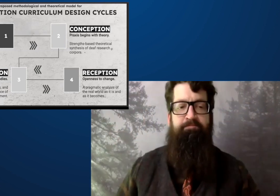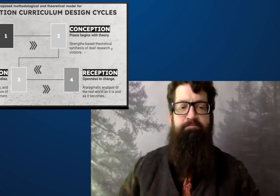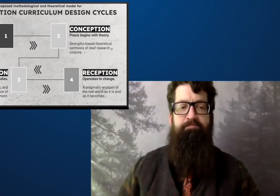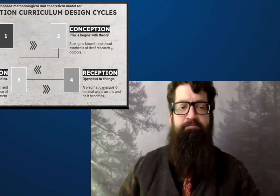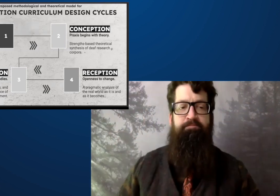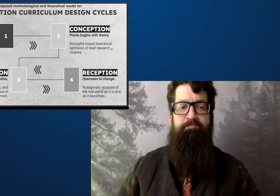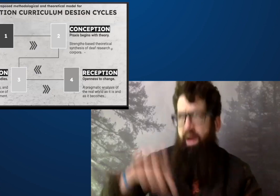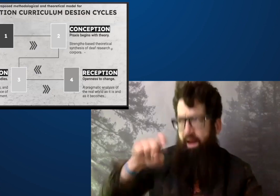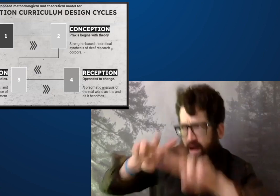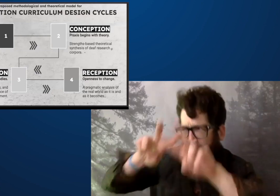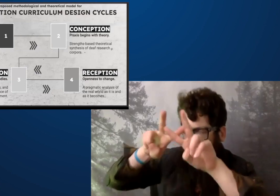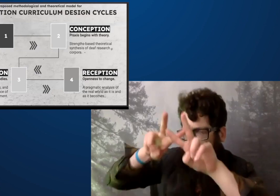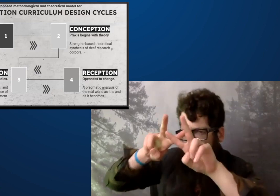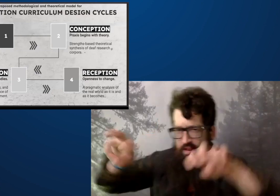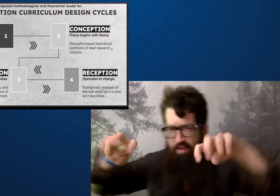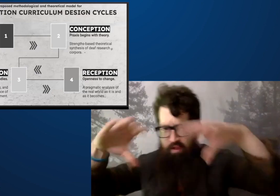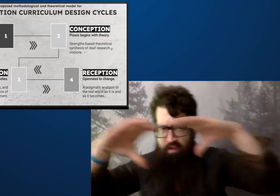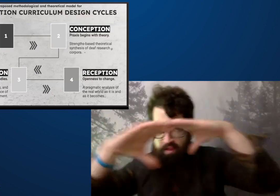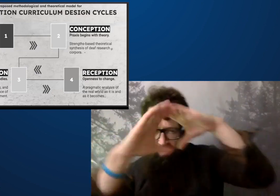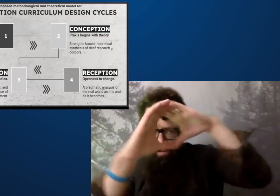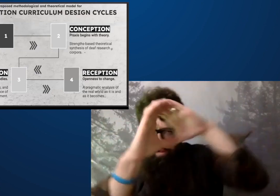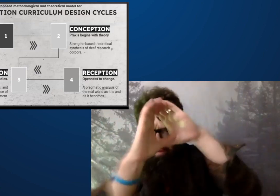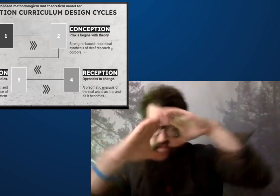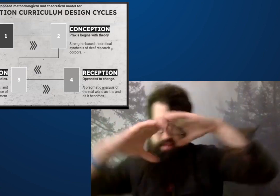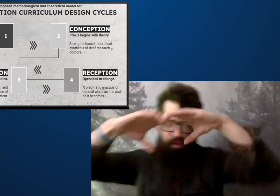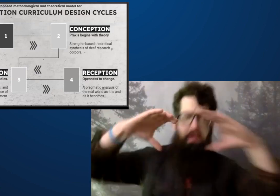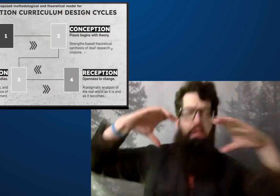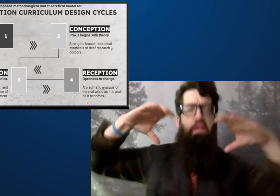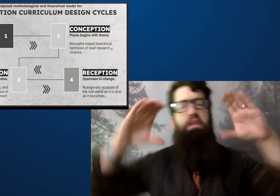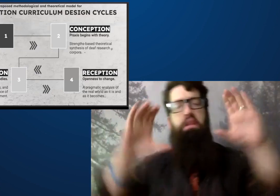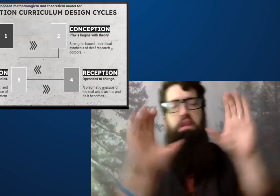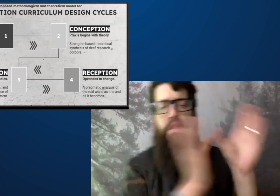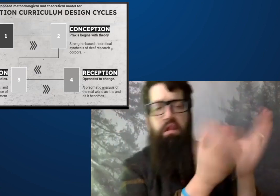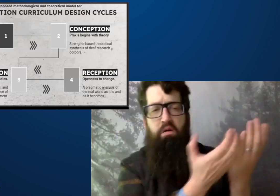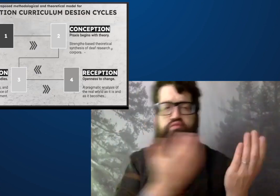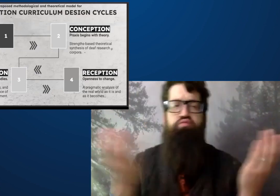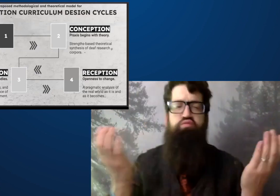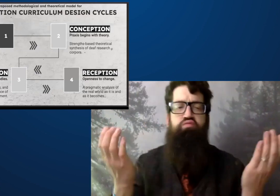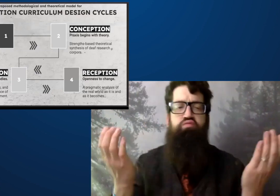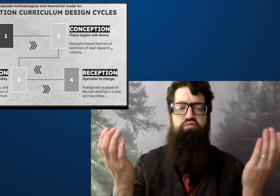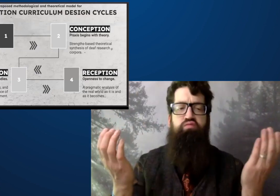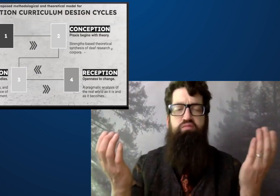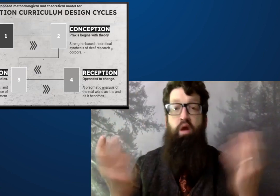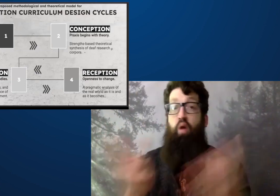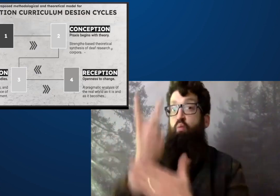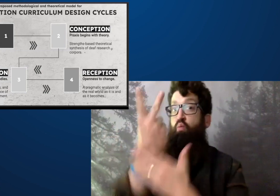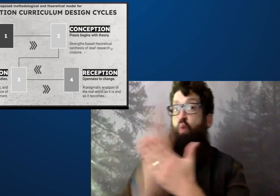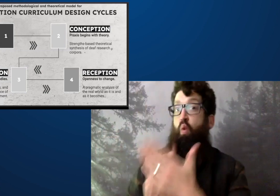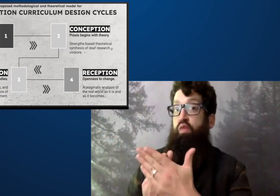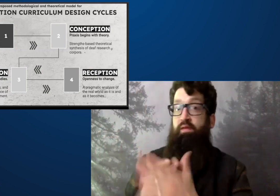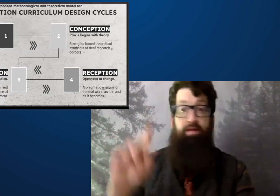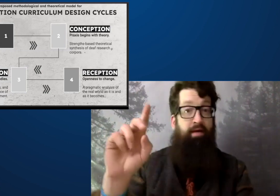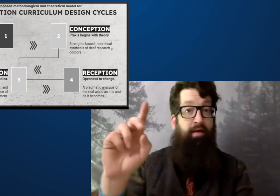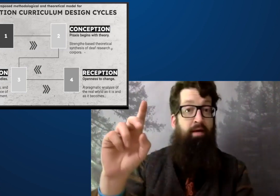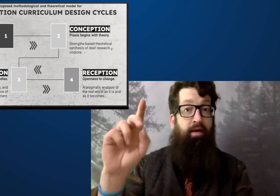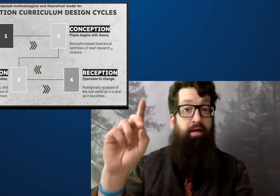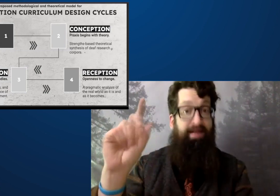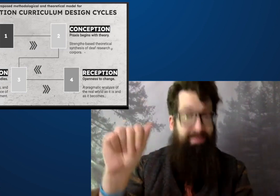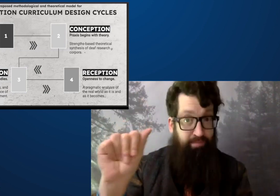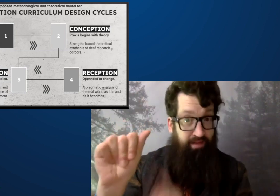And it starts at the perception level using that critical analysis